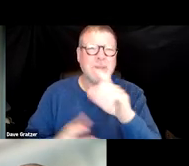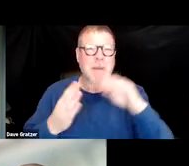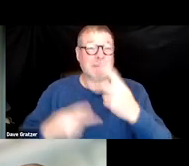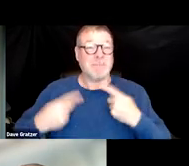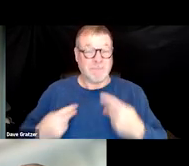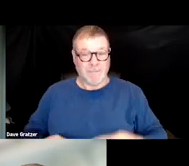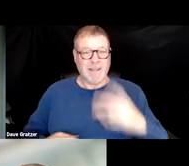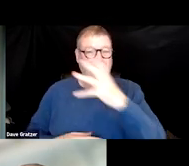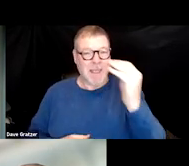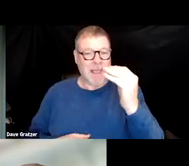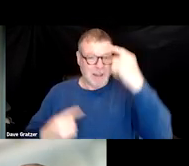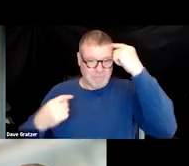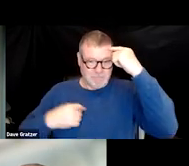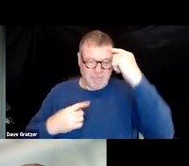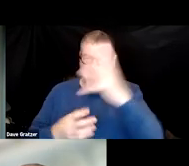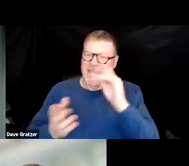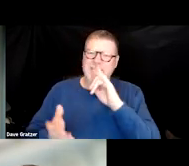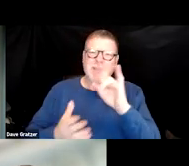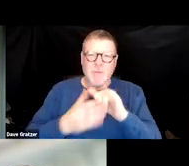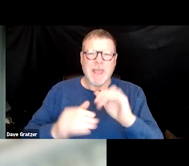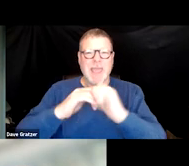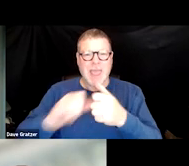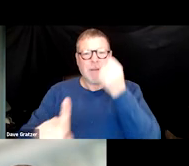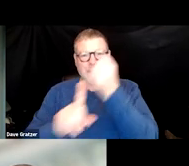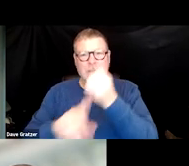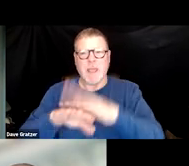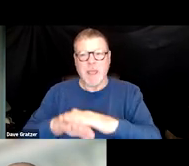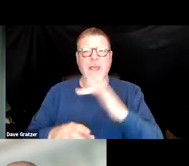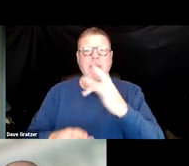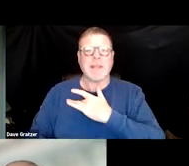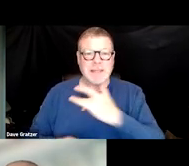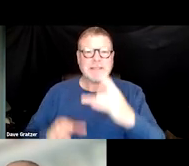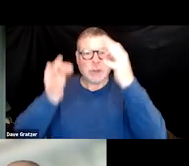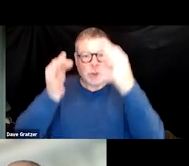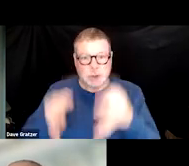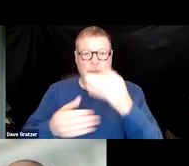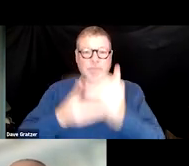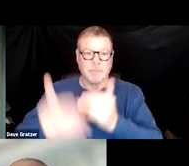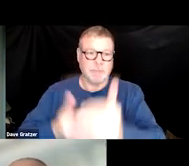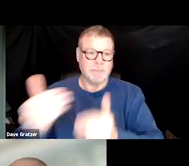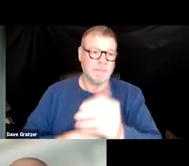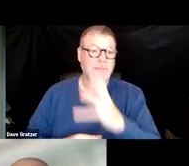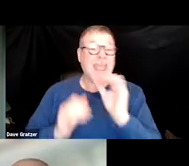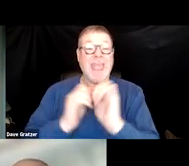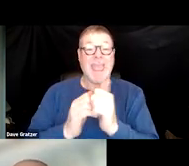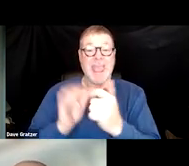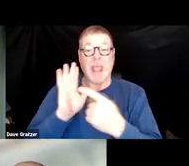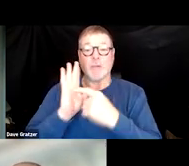of the impact of long COVID impairment on the usual disability determination process and how to represent SOAR applicants